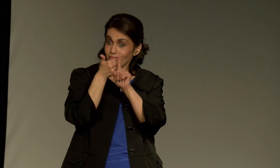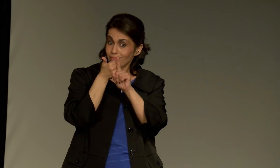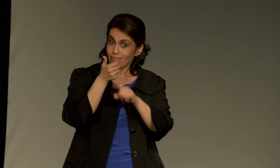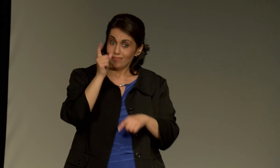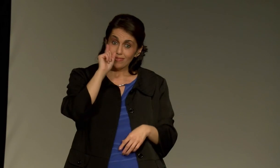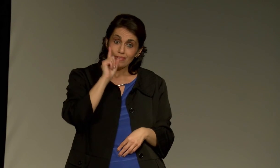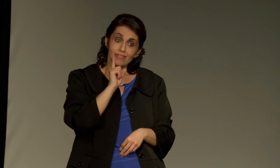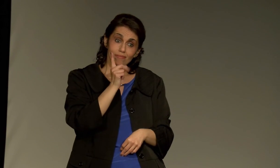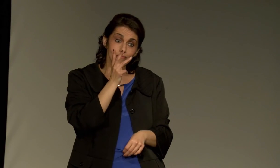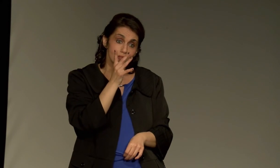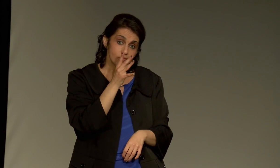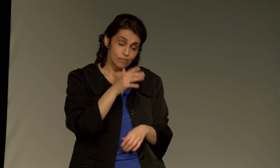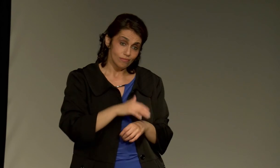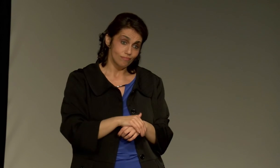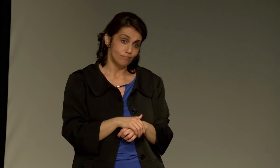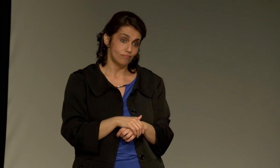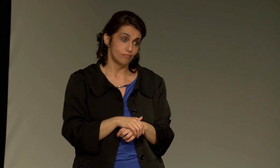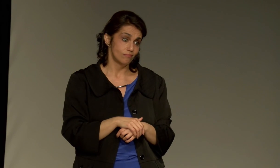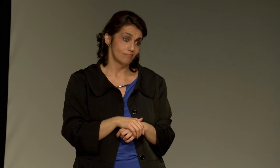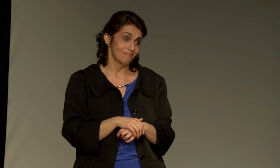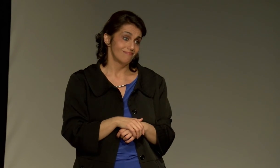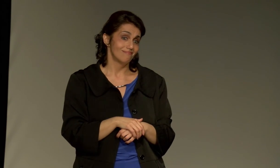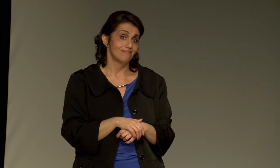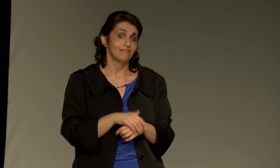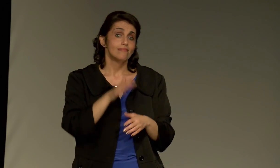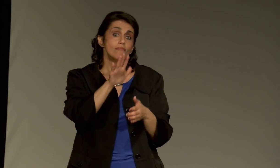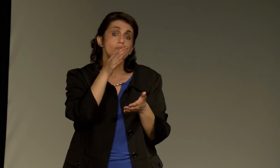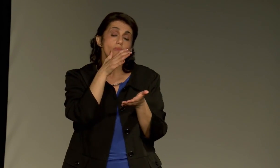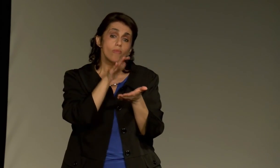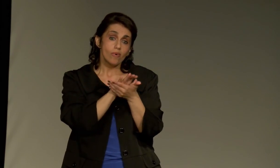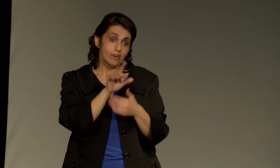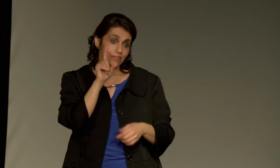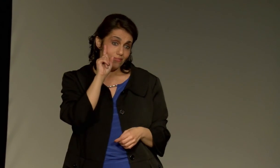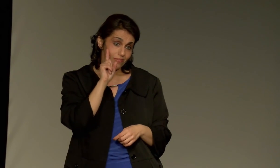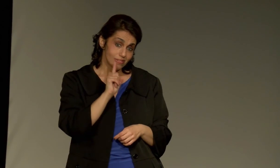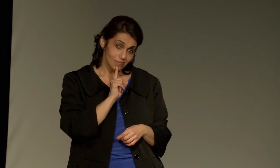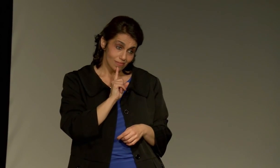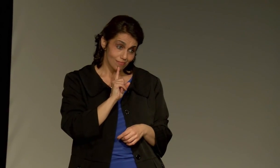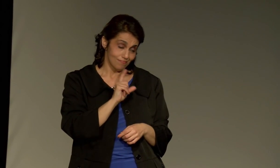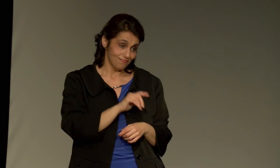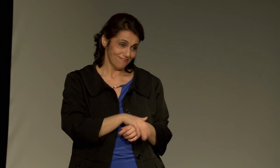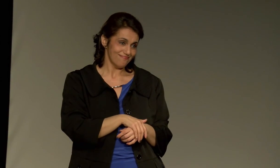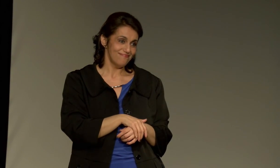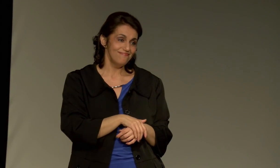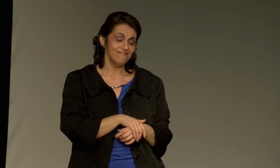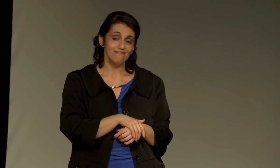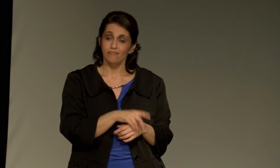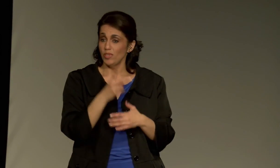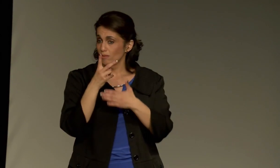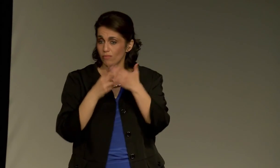Many don't realize that he actually had a deaf mother. His wife was also deaf.